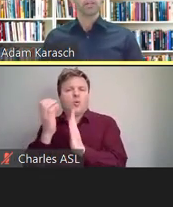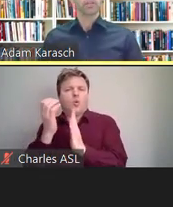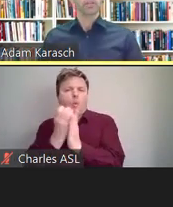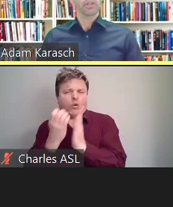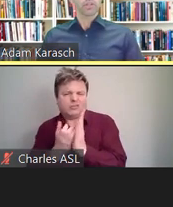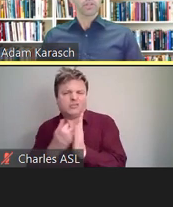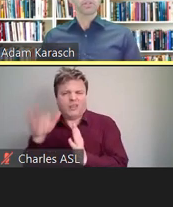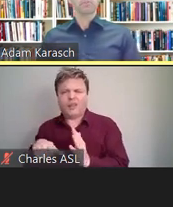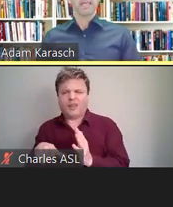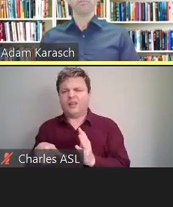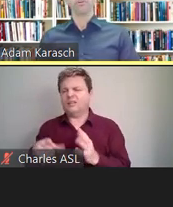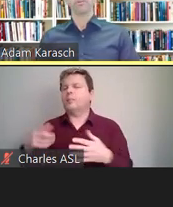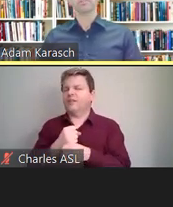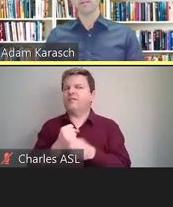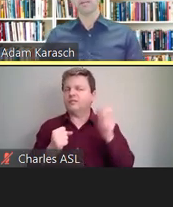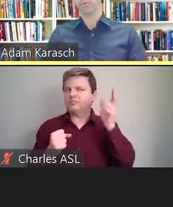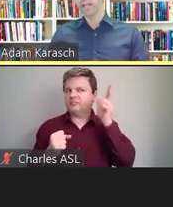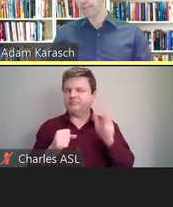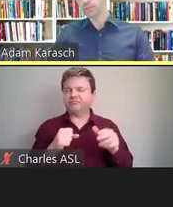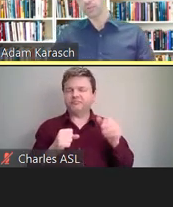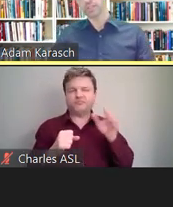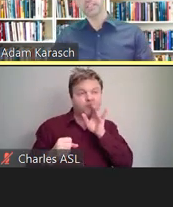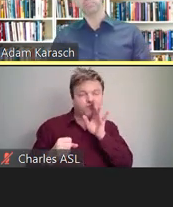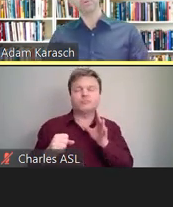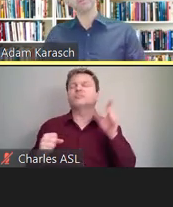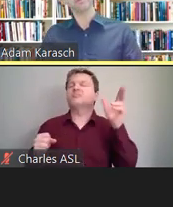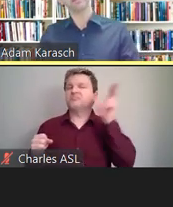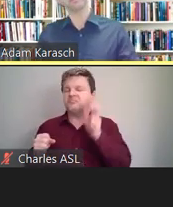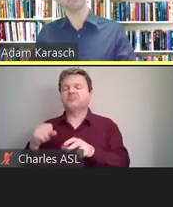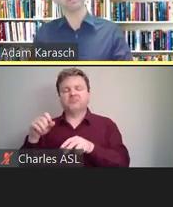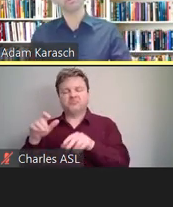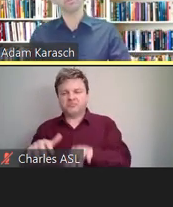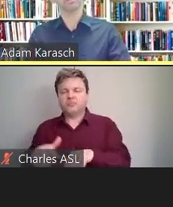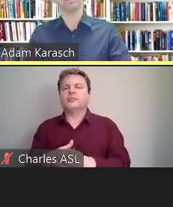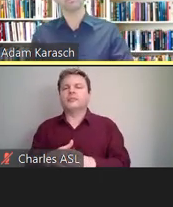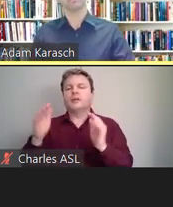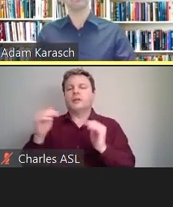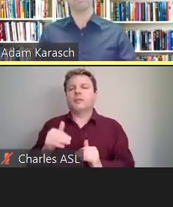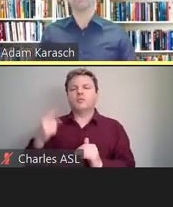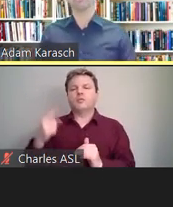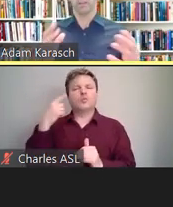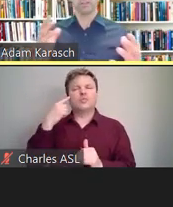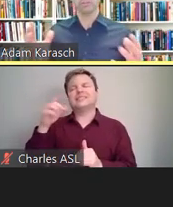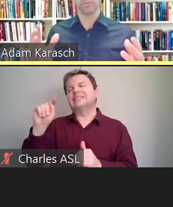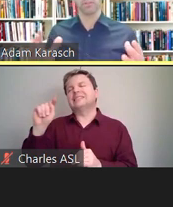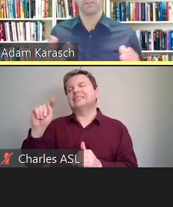You may have heard of TypeWell or C-Print, but those are just software solutions.